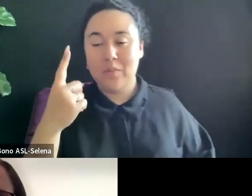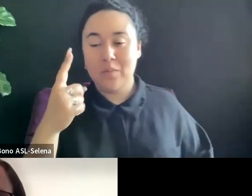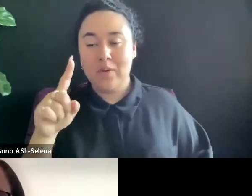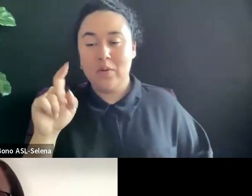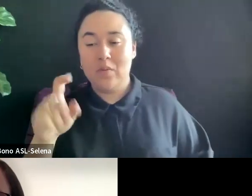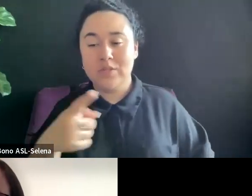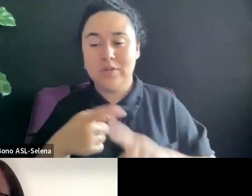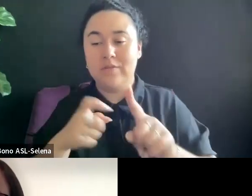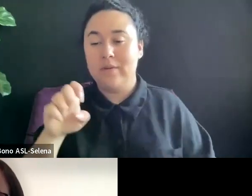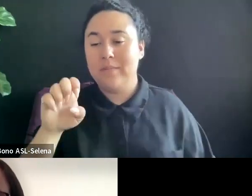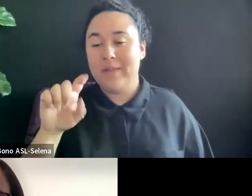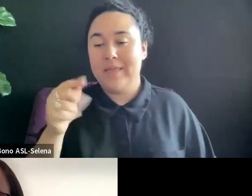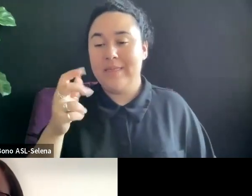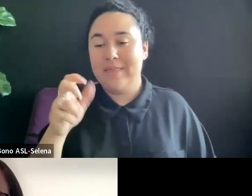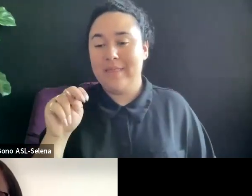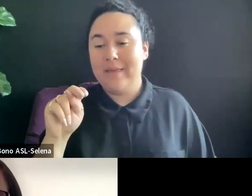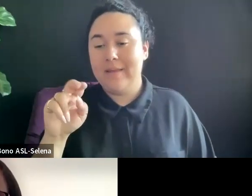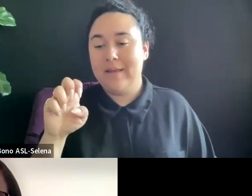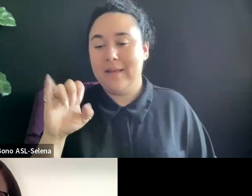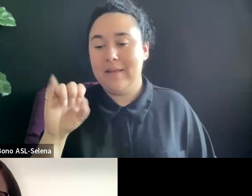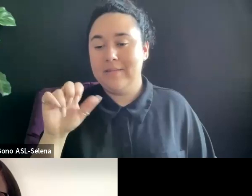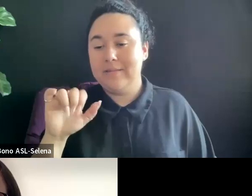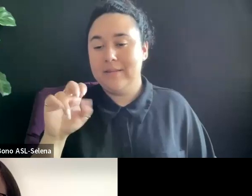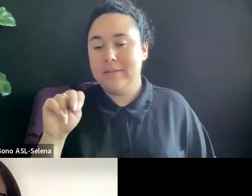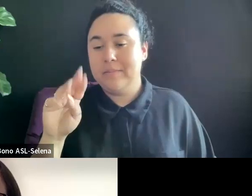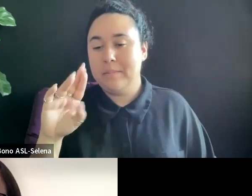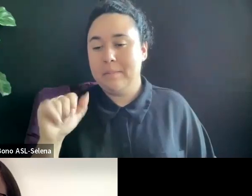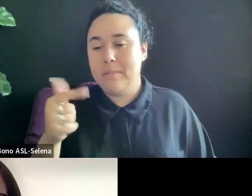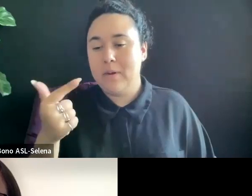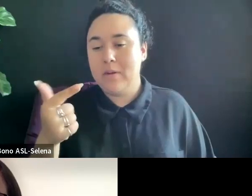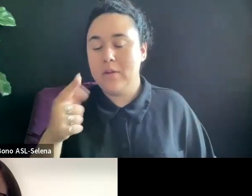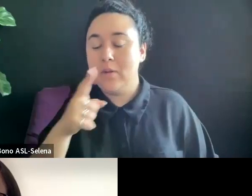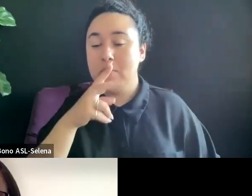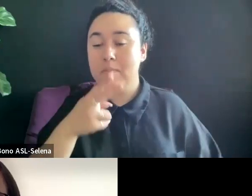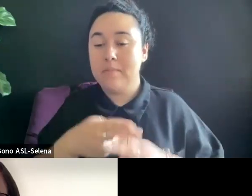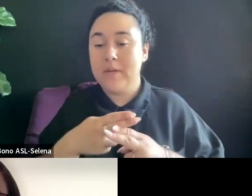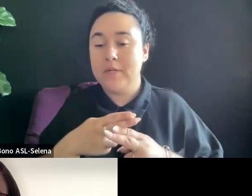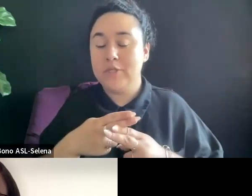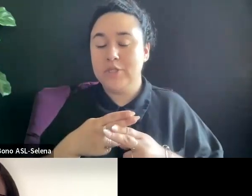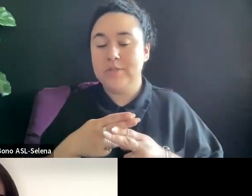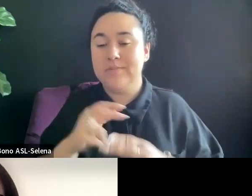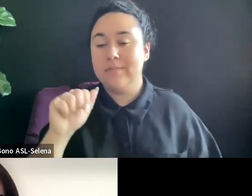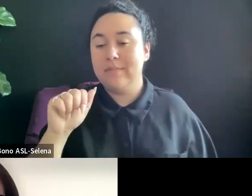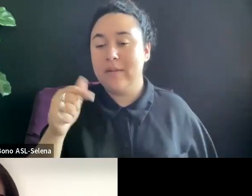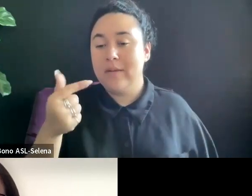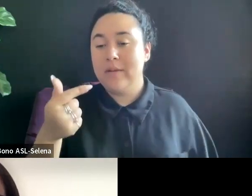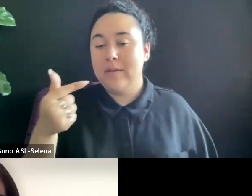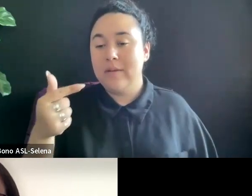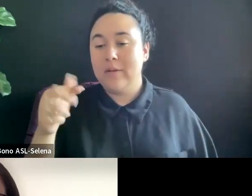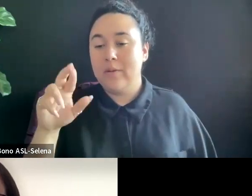HE WRITES YOU MENTIONED YOU MENTIONED AGGREGATORS IN TERMS OF PREPARING TECHNICAL DELIVERABLES FOR